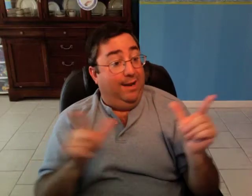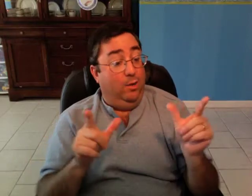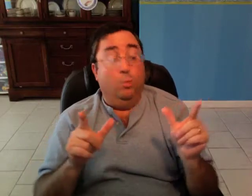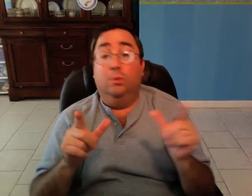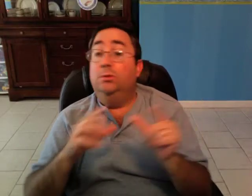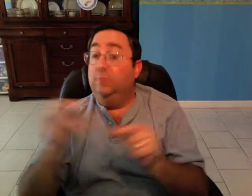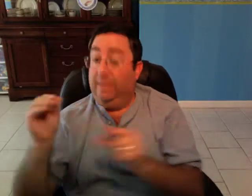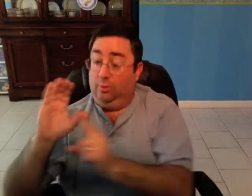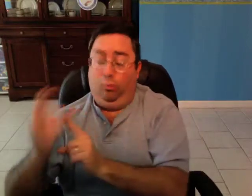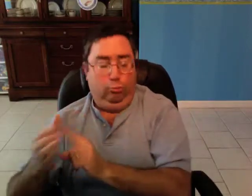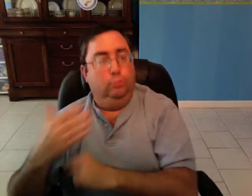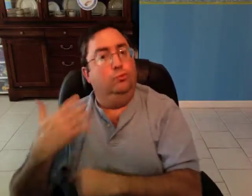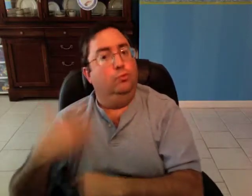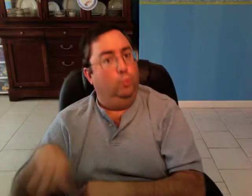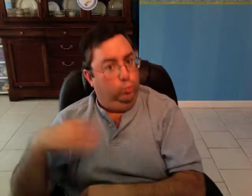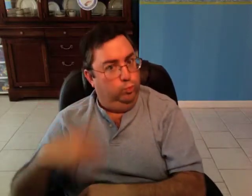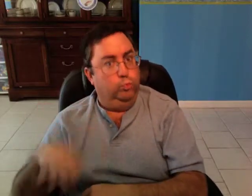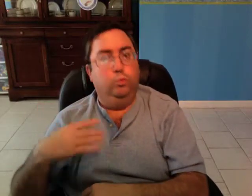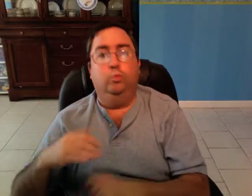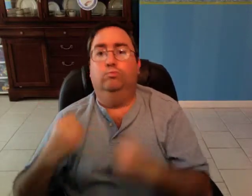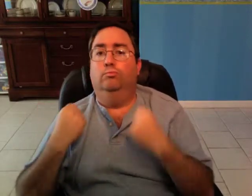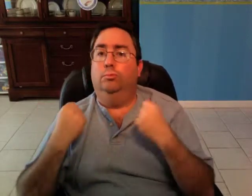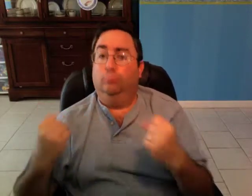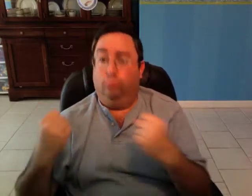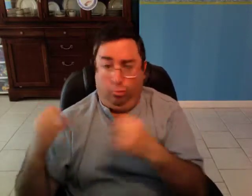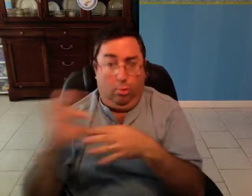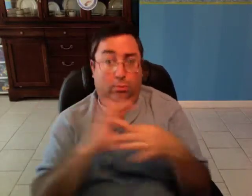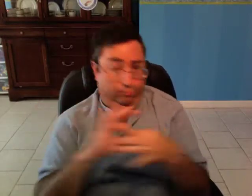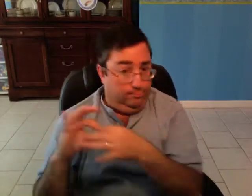Language and culture are very strongly interrelated.